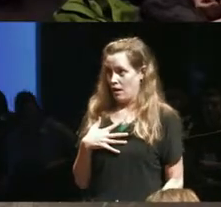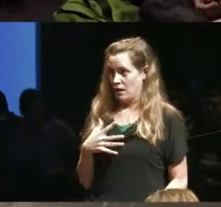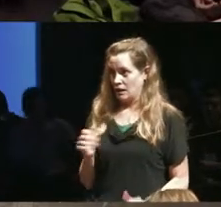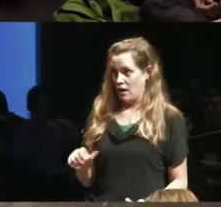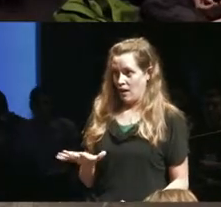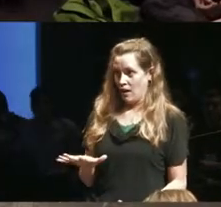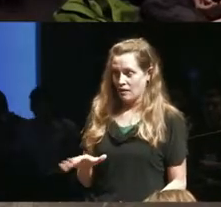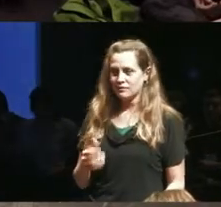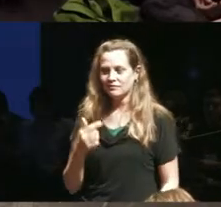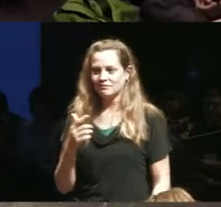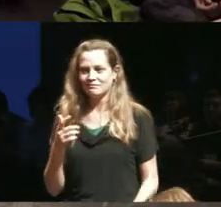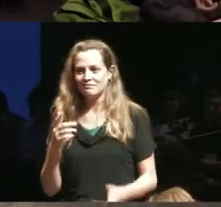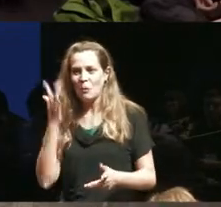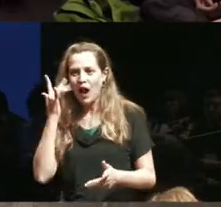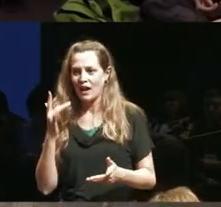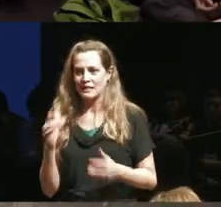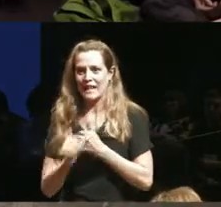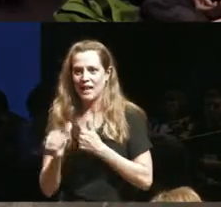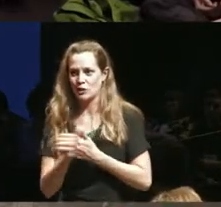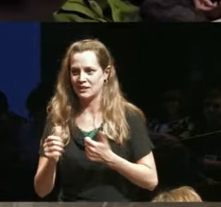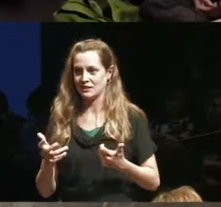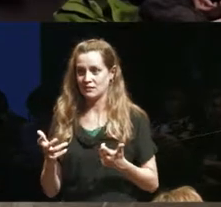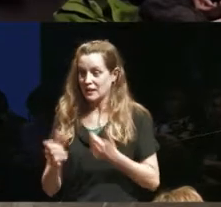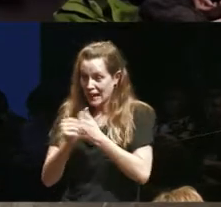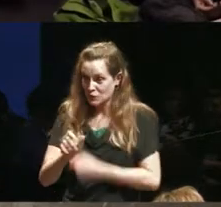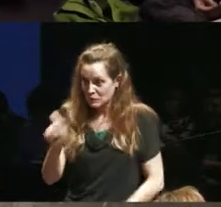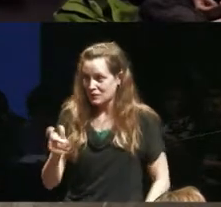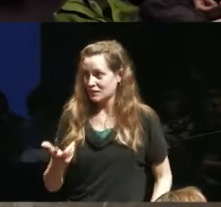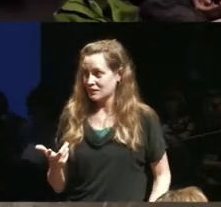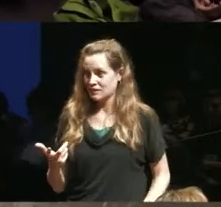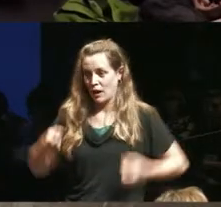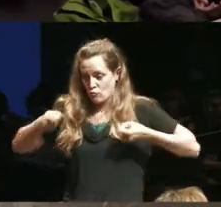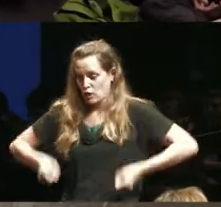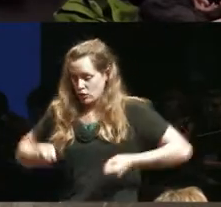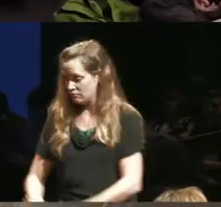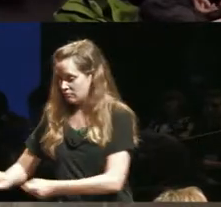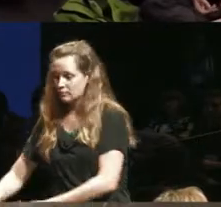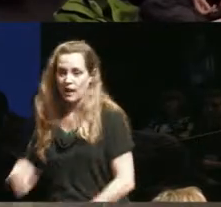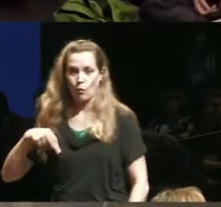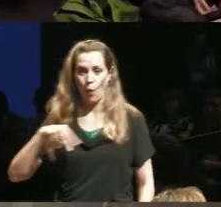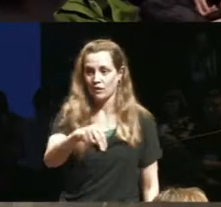because because it's dangerous it just is dangerous and and like like watching